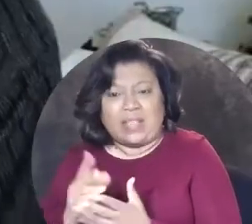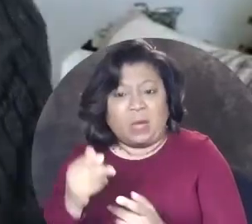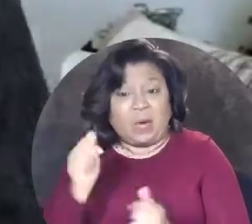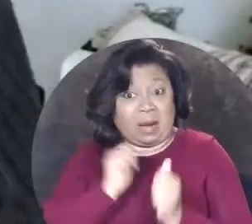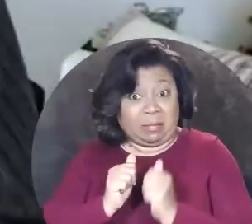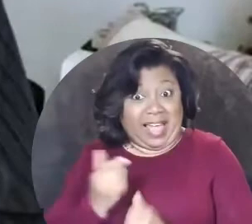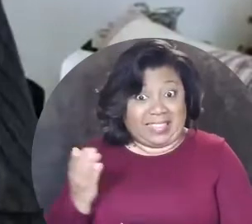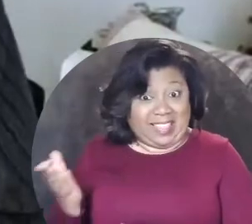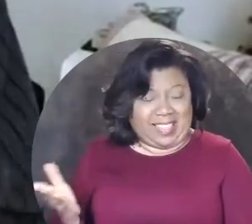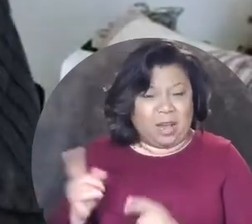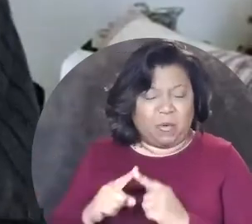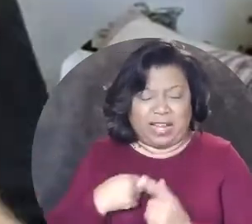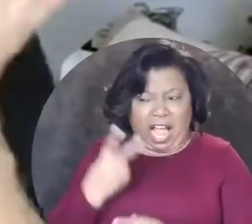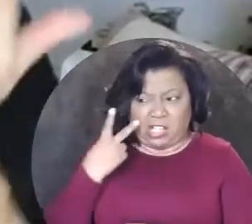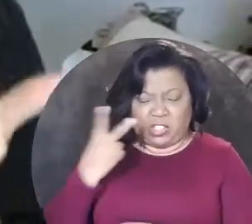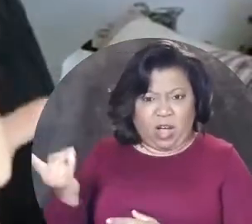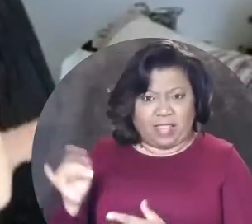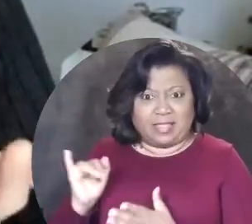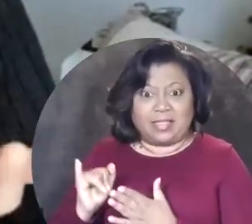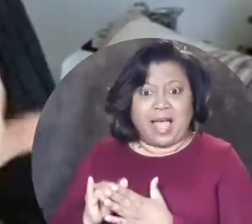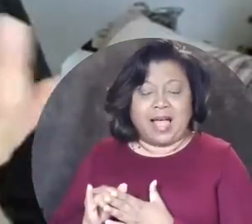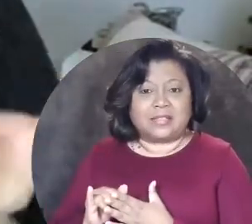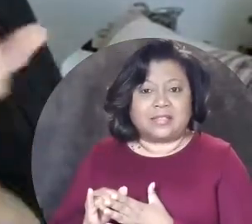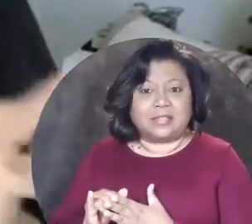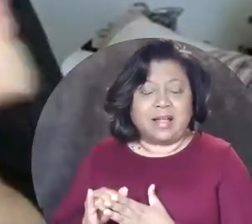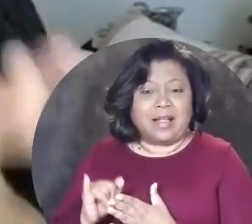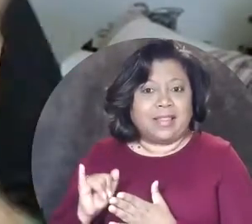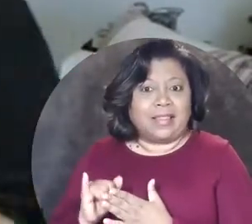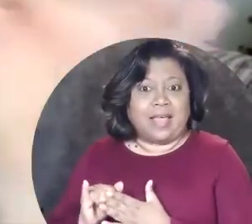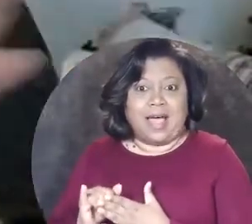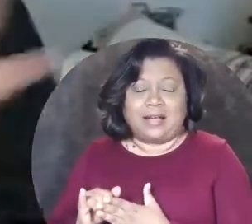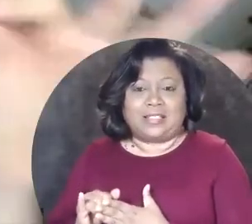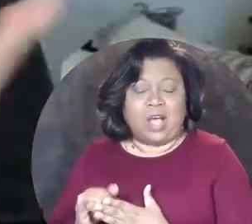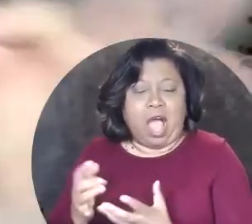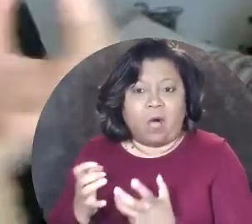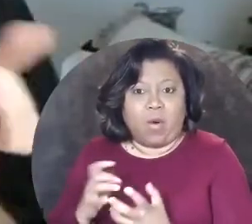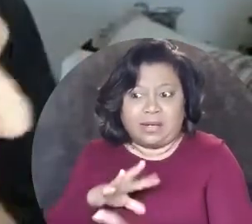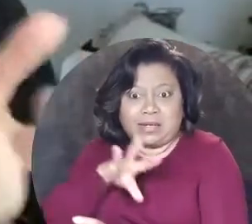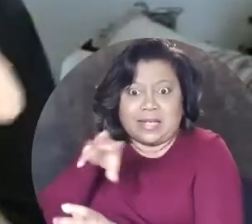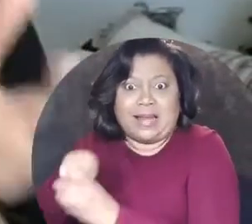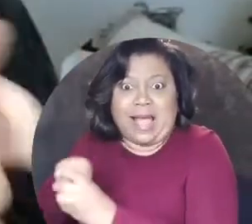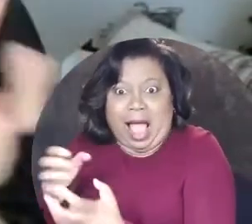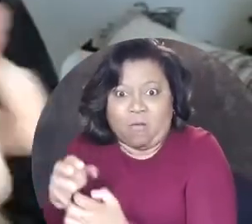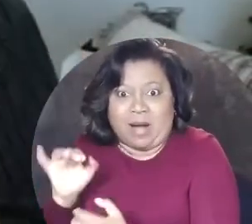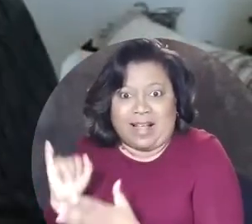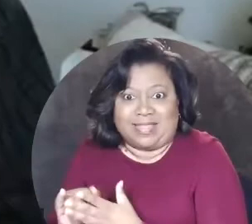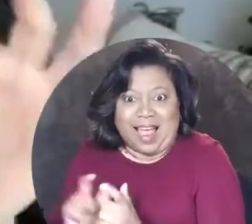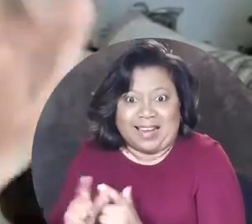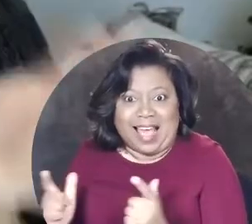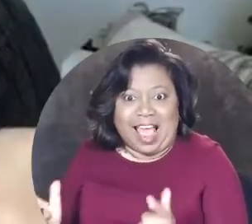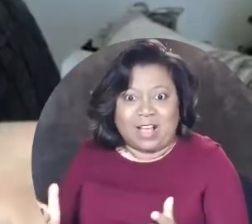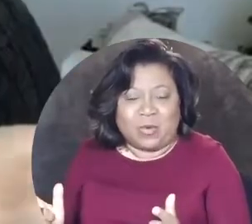there were plays there and when I saw them I knew that's what I wanted, I wanted that language so badly